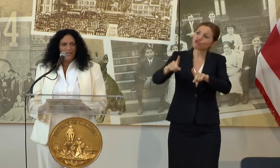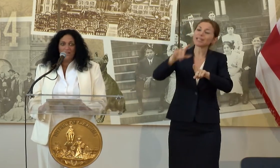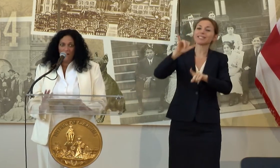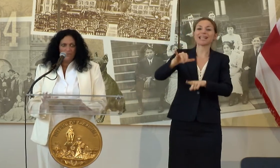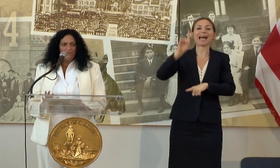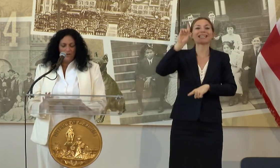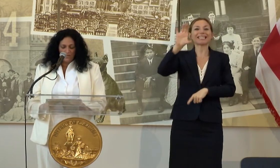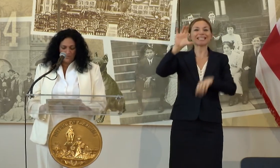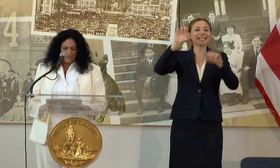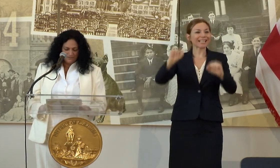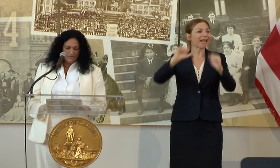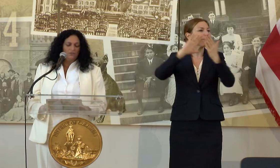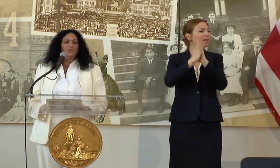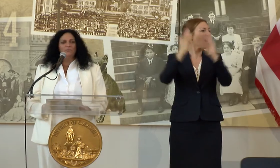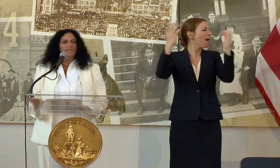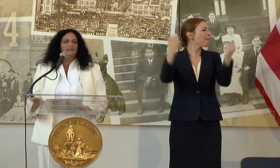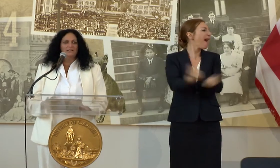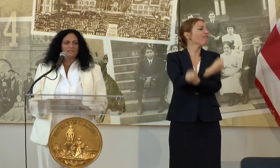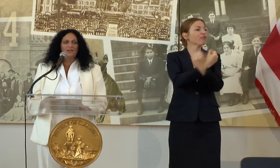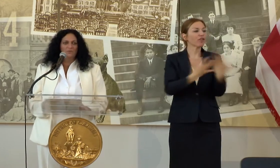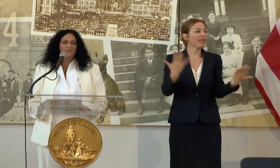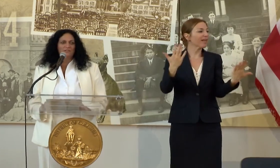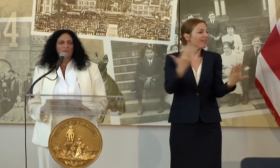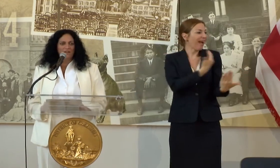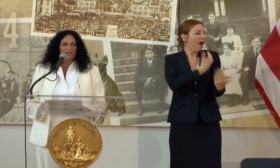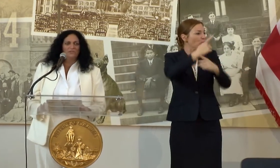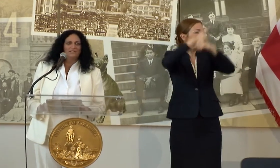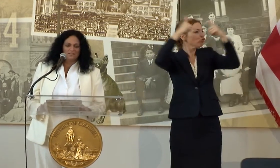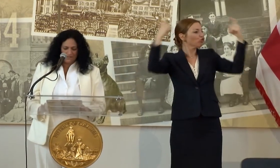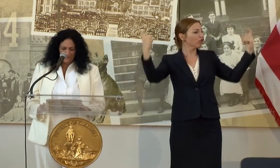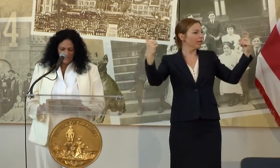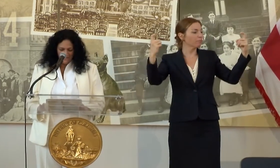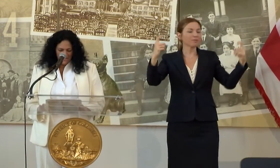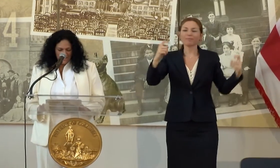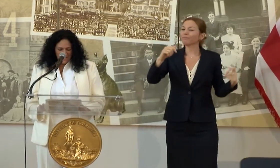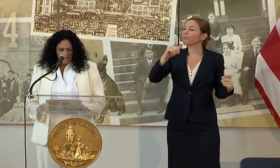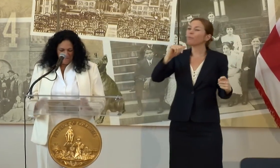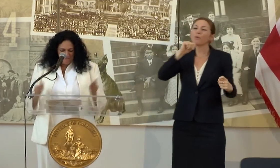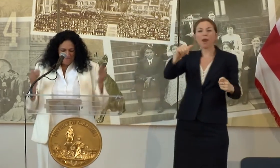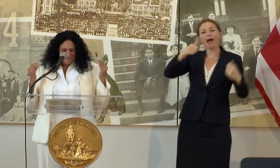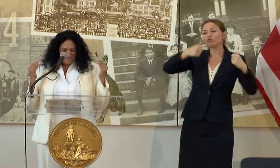NOT A COPY OF HOLLYWOOD, YOU KNOW, NOBODY DOES HOLLYWOOD THE SAY HOLLYWOOD DOES HOLLYWOOD,